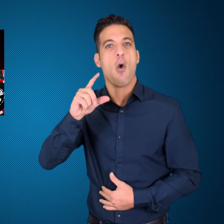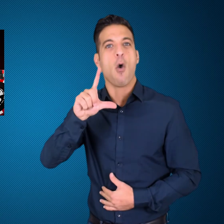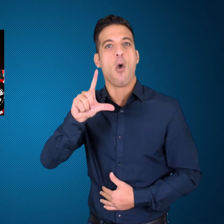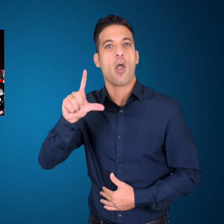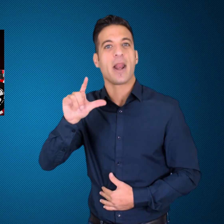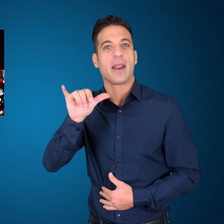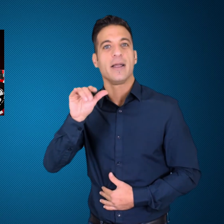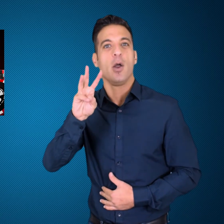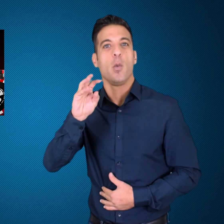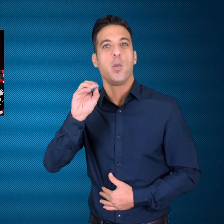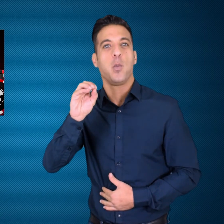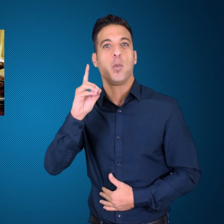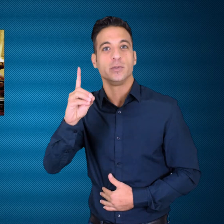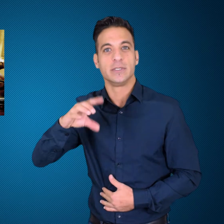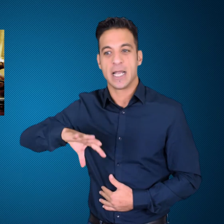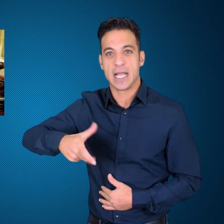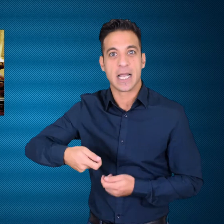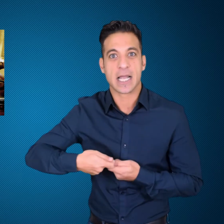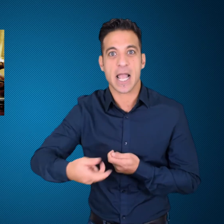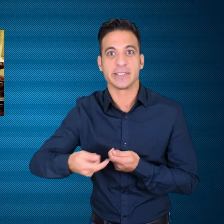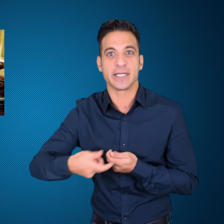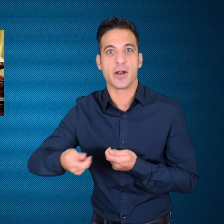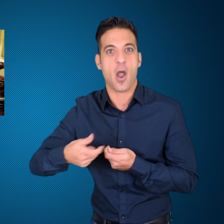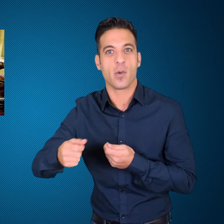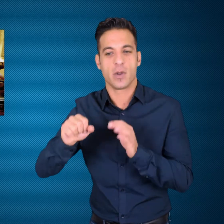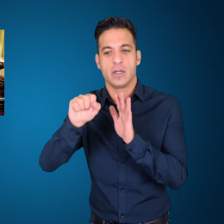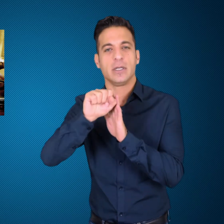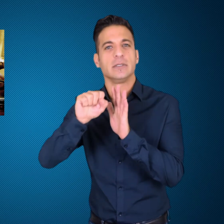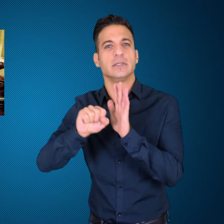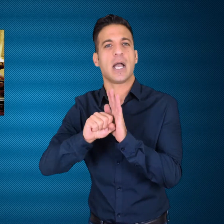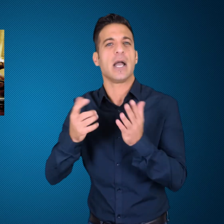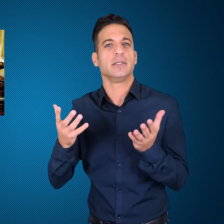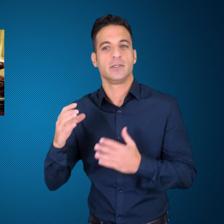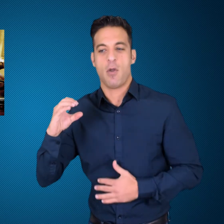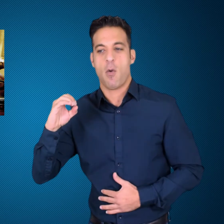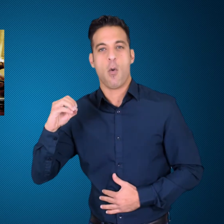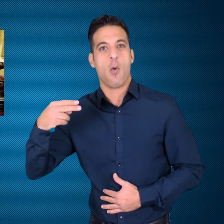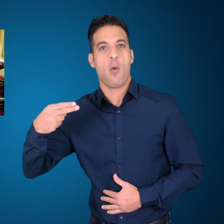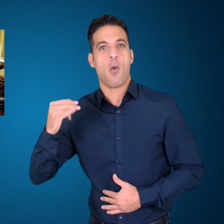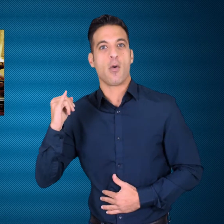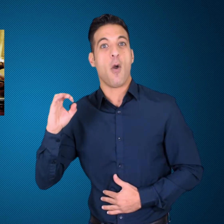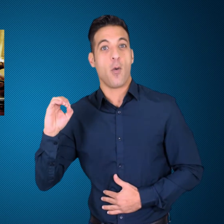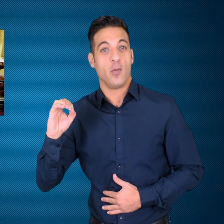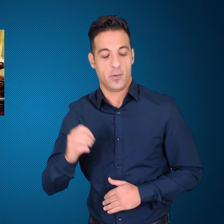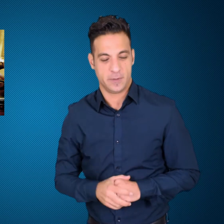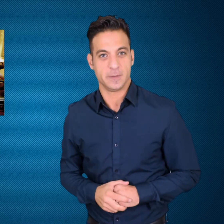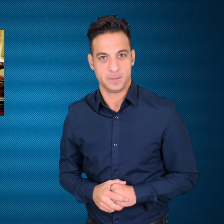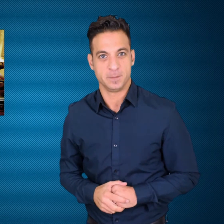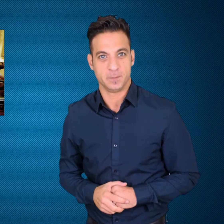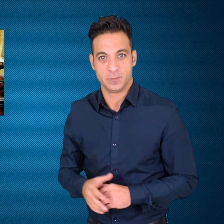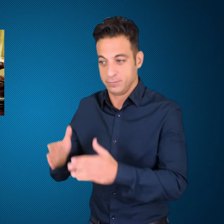Buzzelli won $1,605 top prize in the